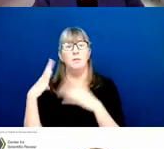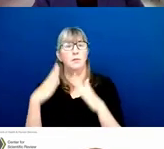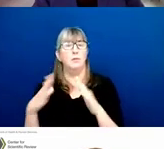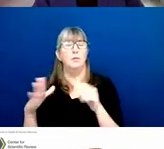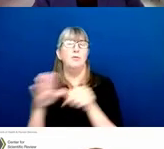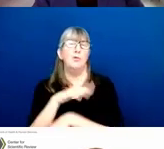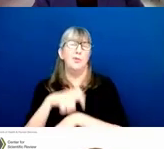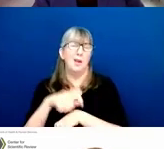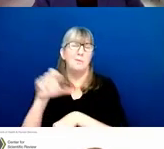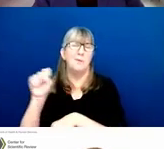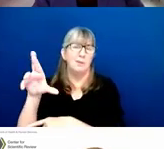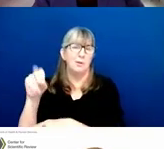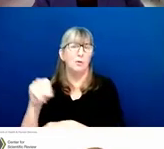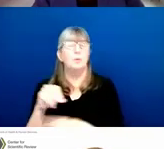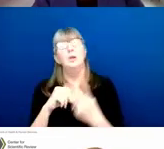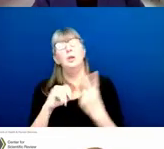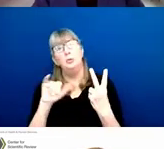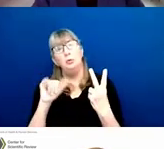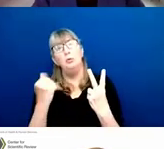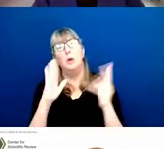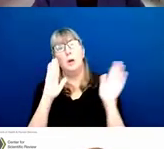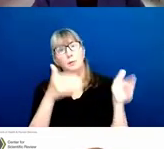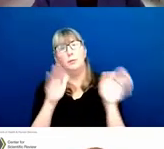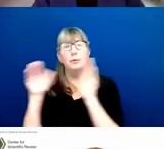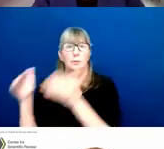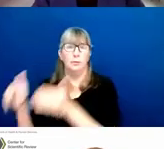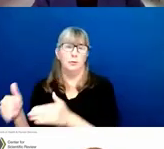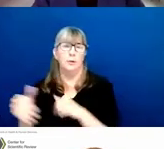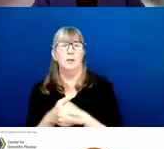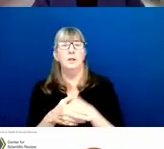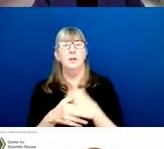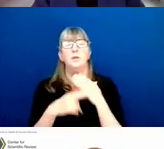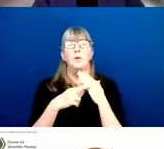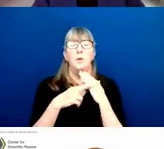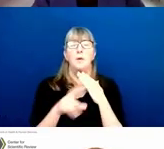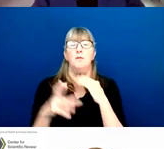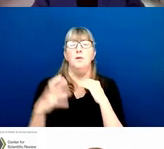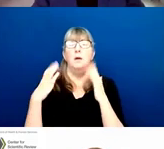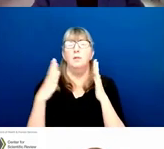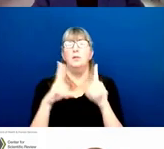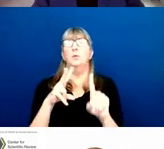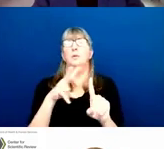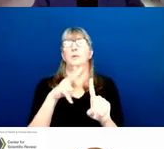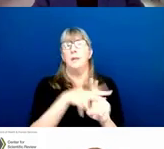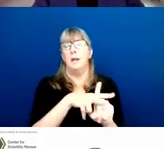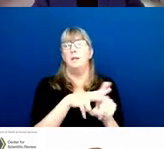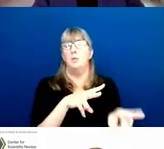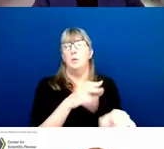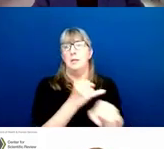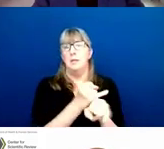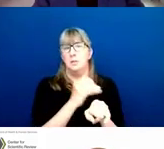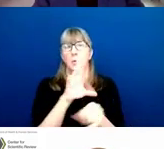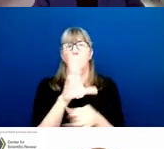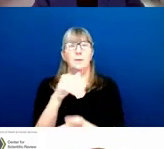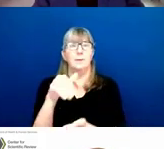but they're basically doing two jobs at once. Referral officers assign your application to an institute or center, and they direct your application